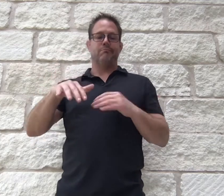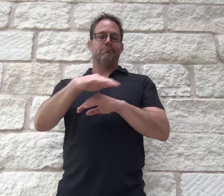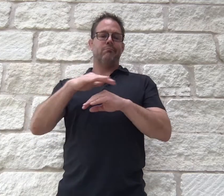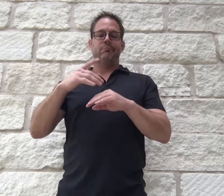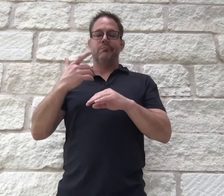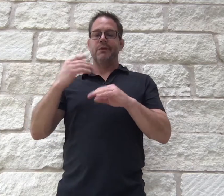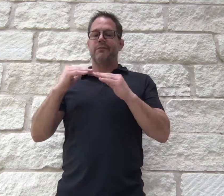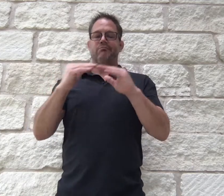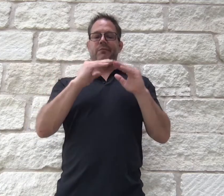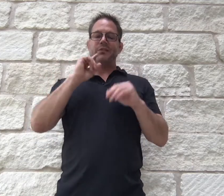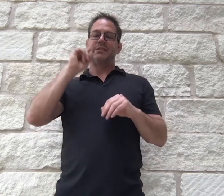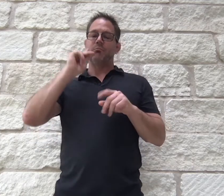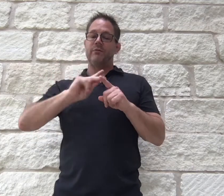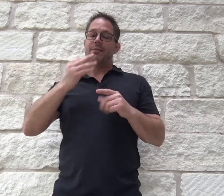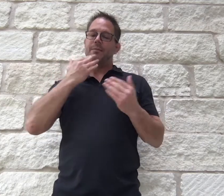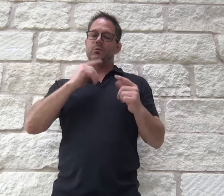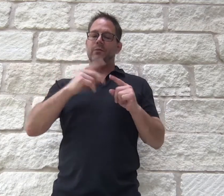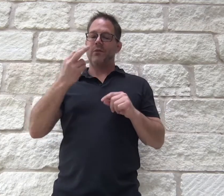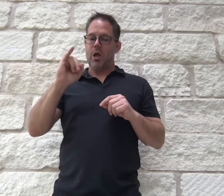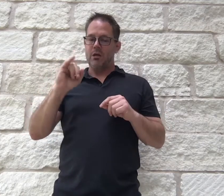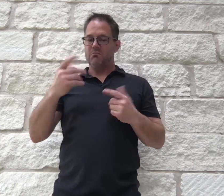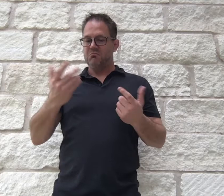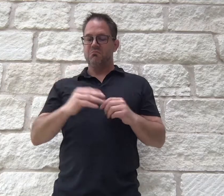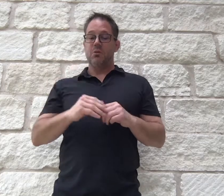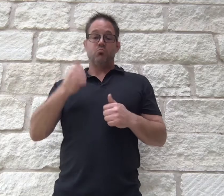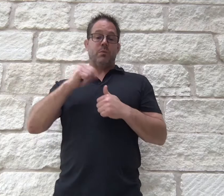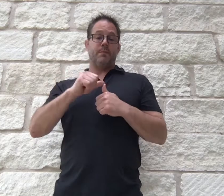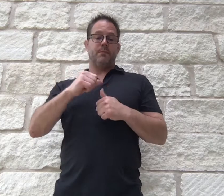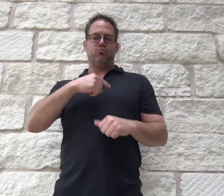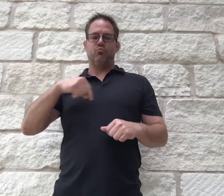playing field has been leveled for deaf professionals, thanks to the VRI.